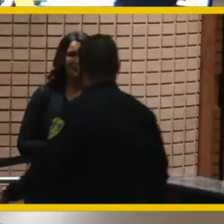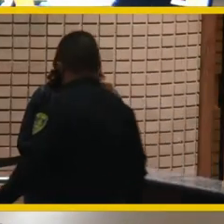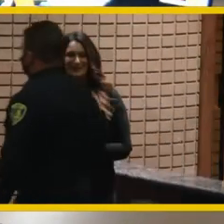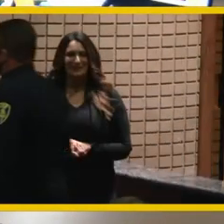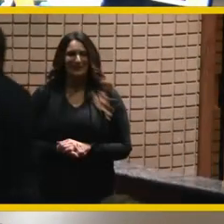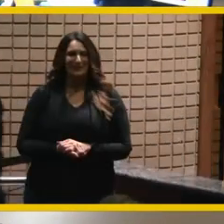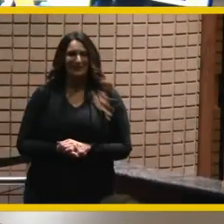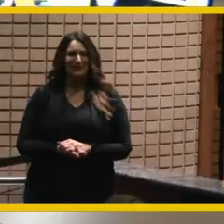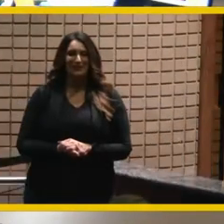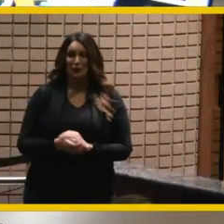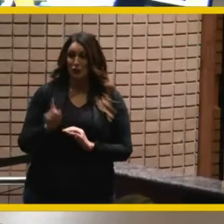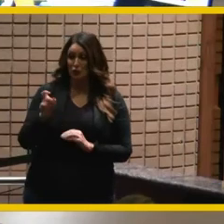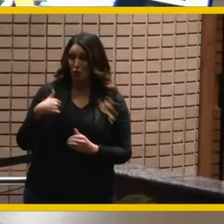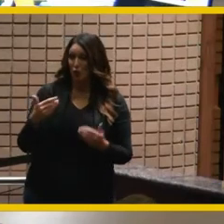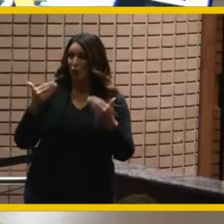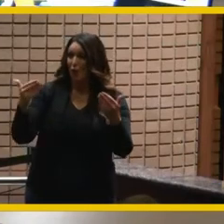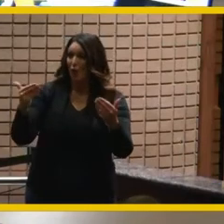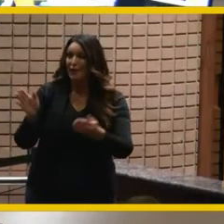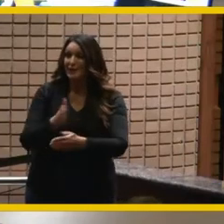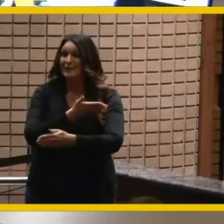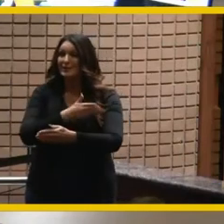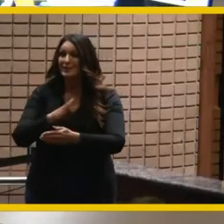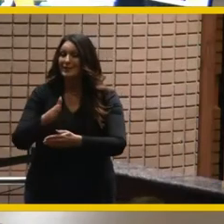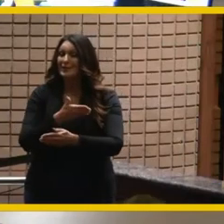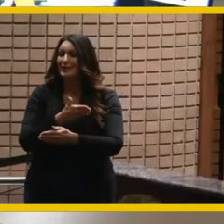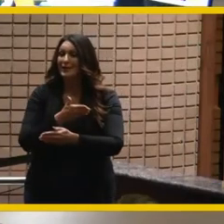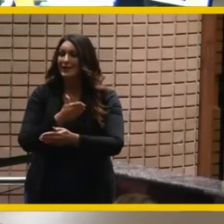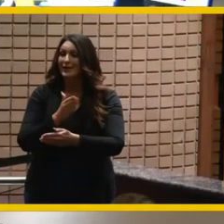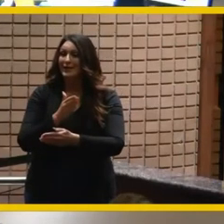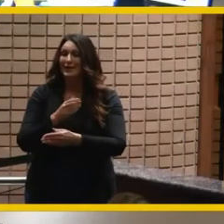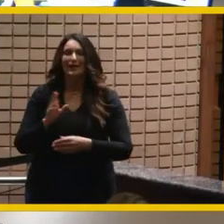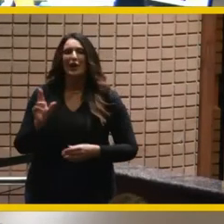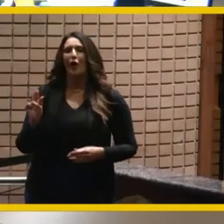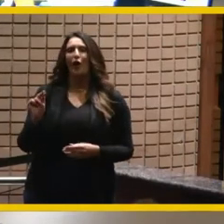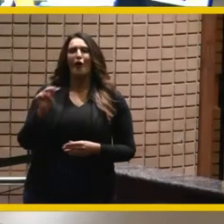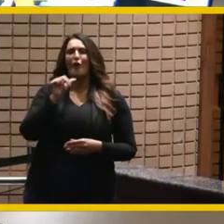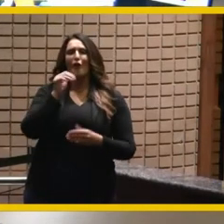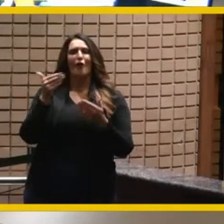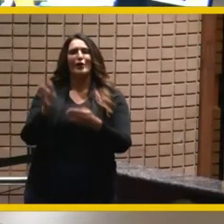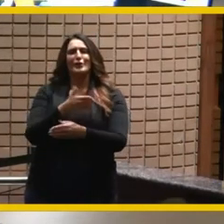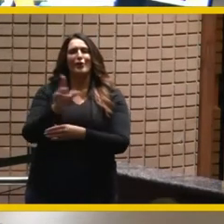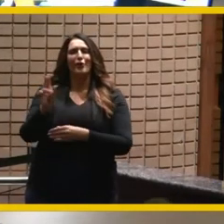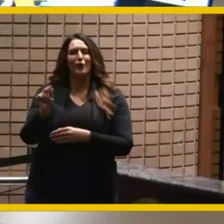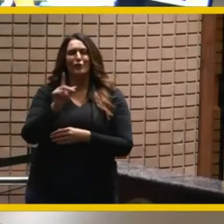that's right that's right you don't you don't want me to sing the national anthem but yeah yeah thank you all